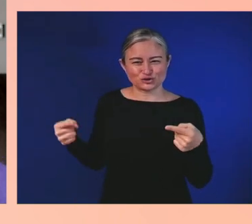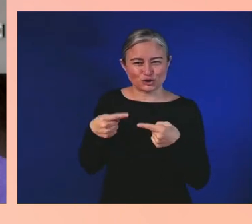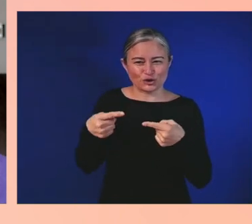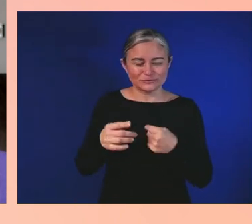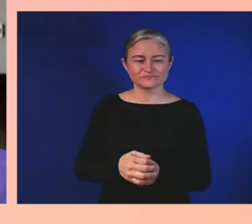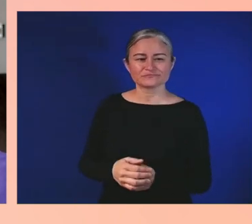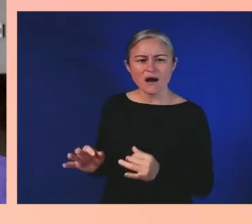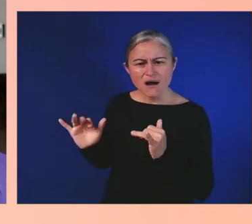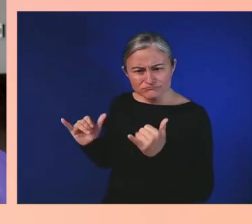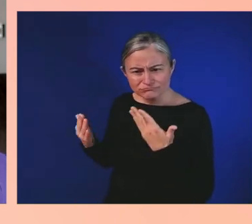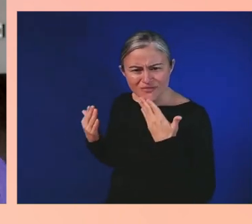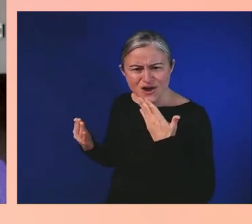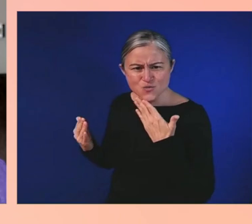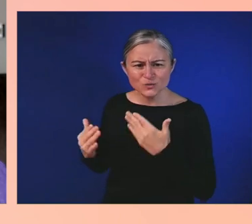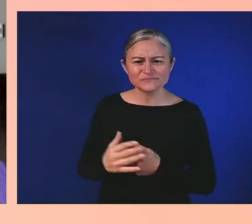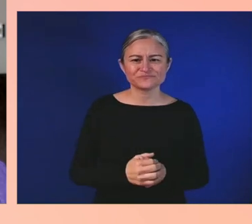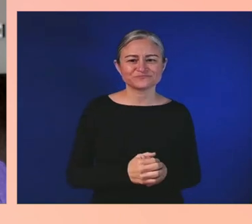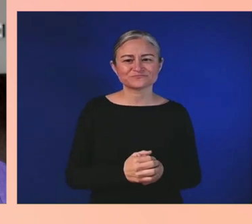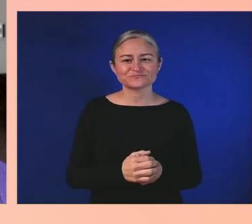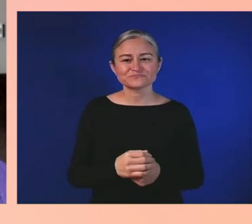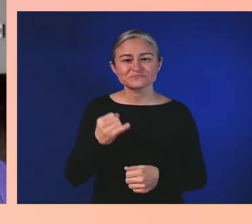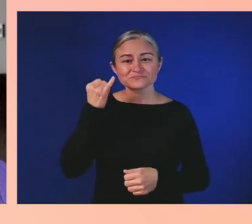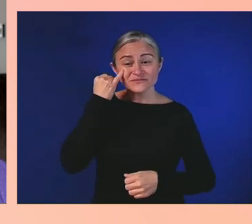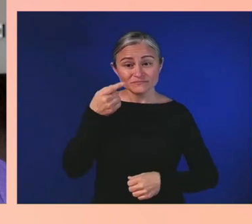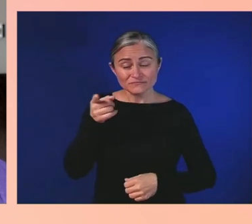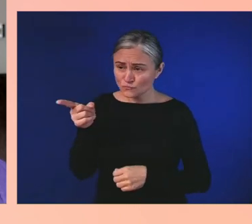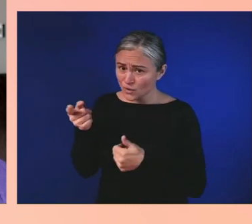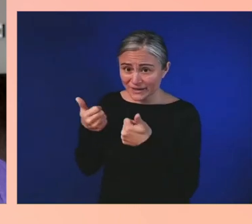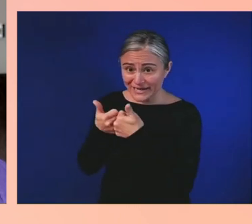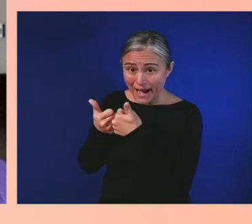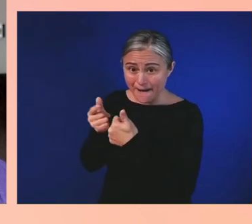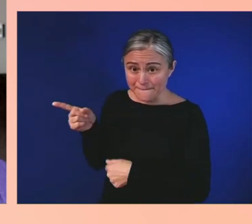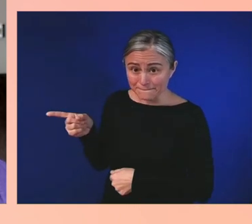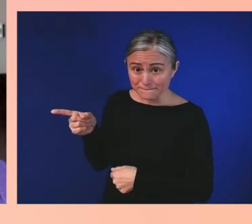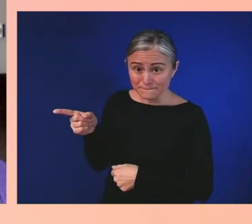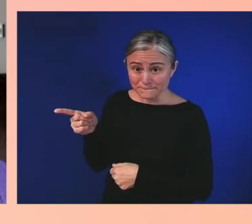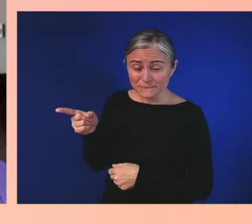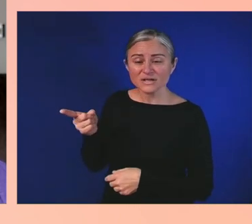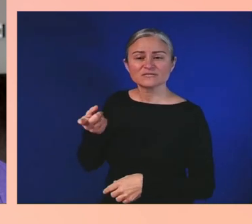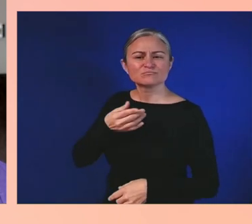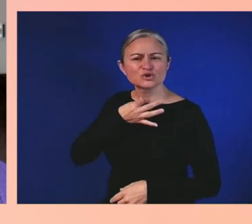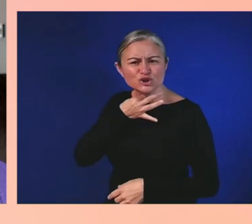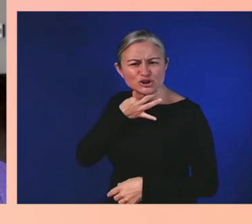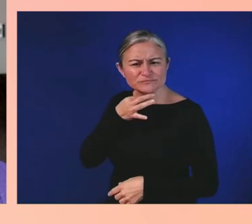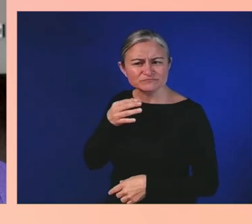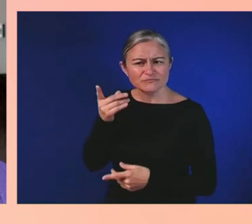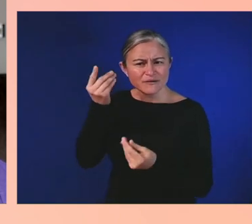What do you like to play? Can you share a little bit about the setup that you actually use to play?